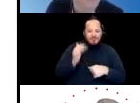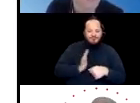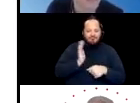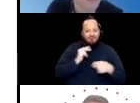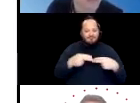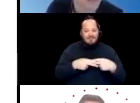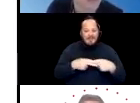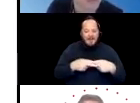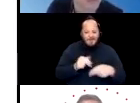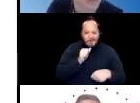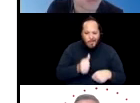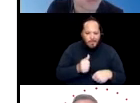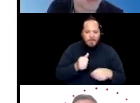and the interpreters on the screen.